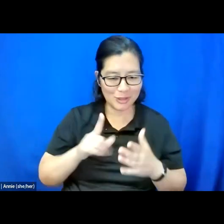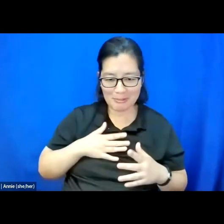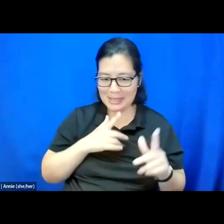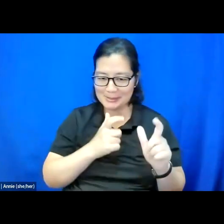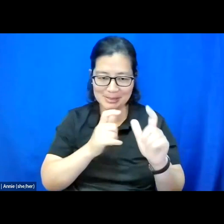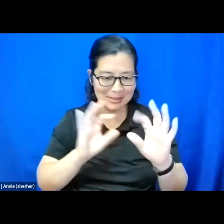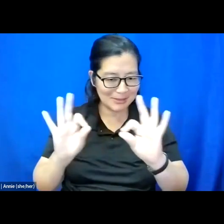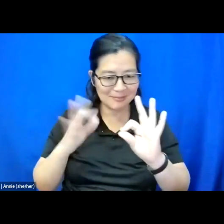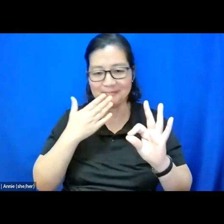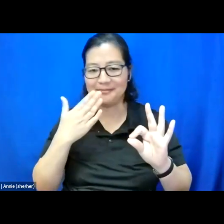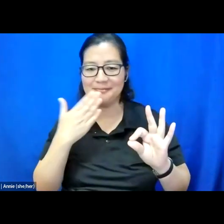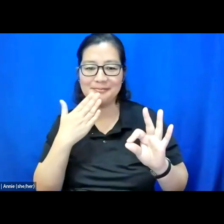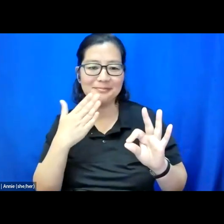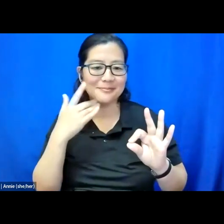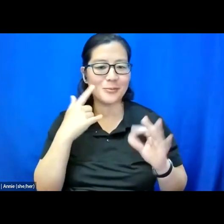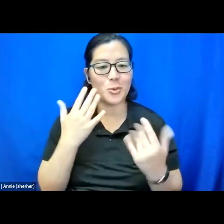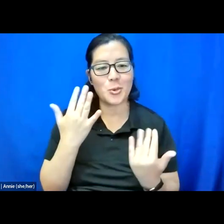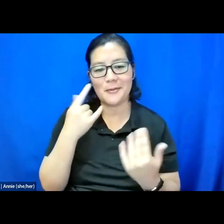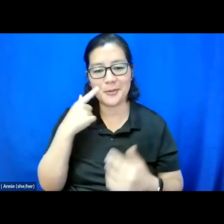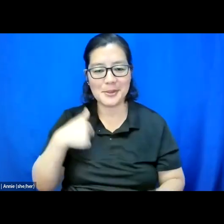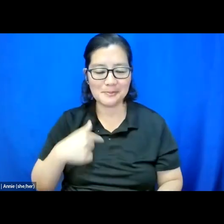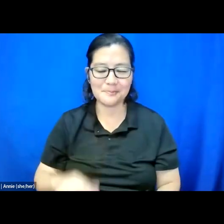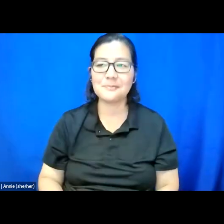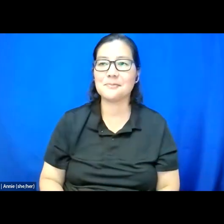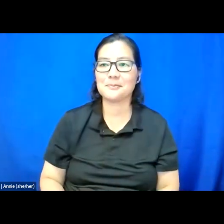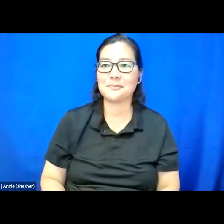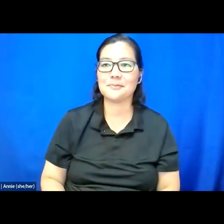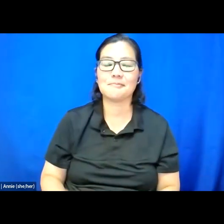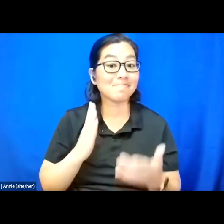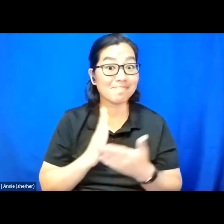Thank you for waiting for me. All righty.